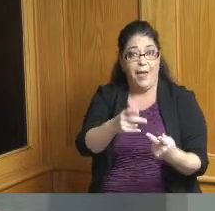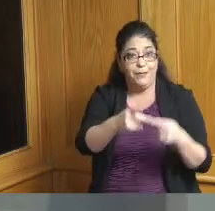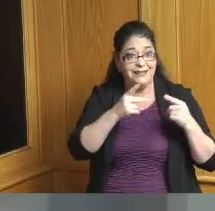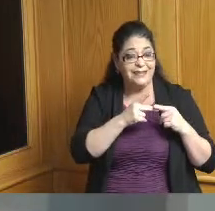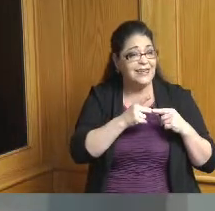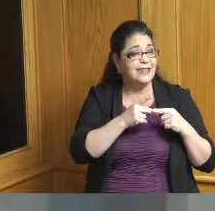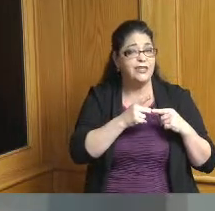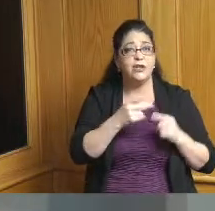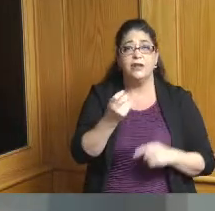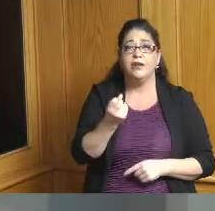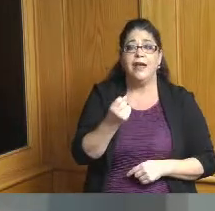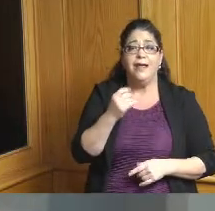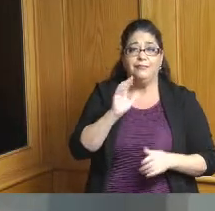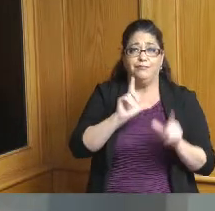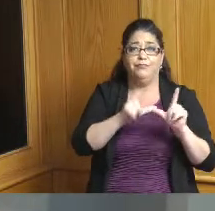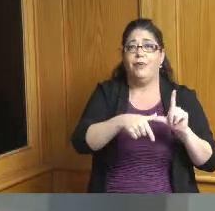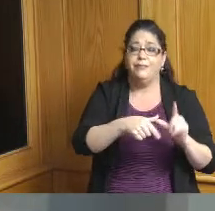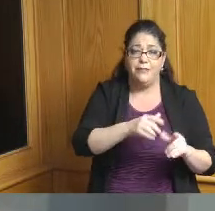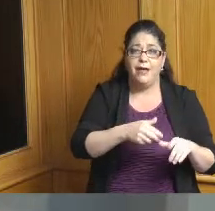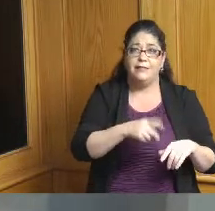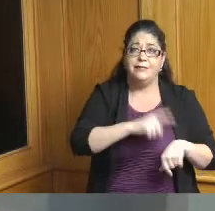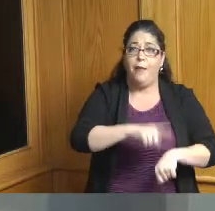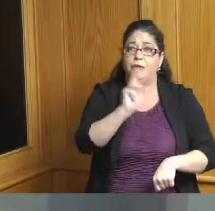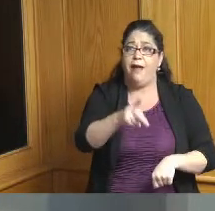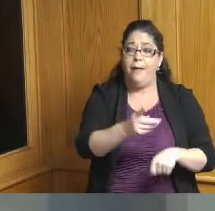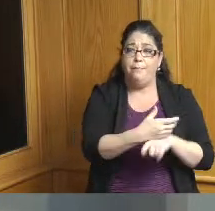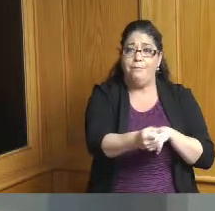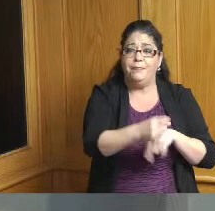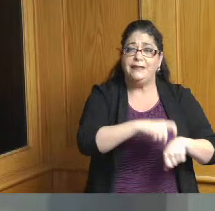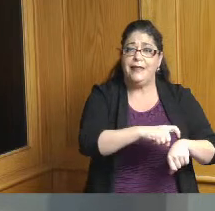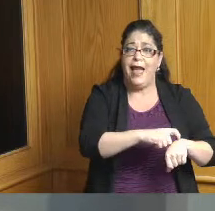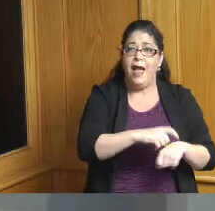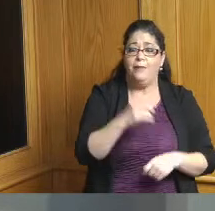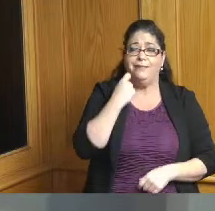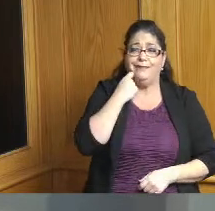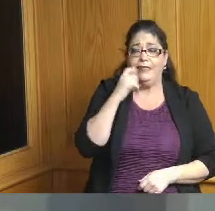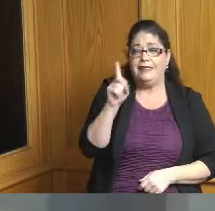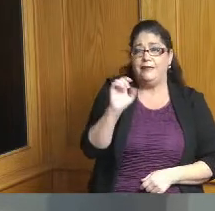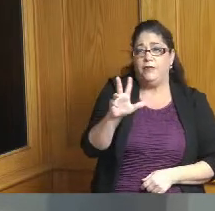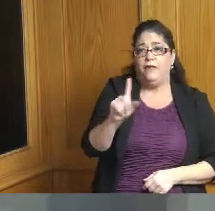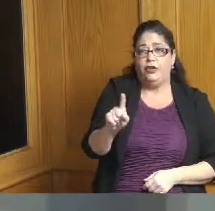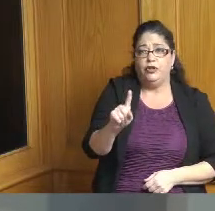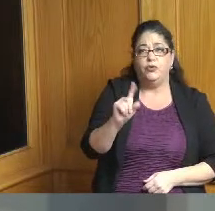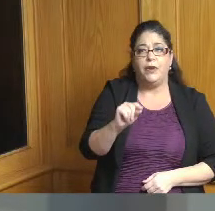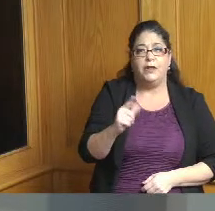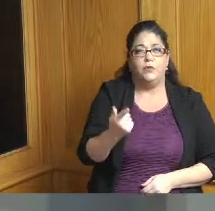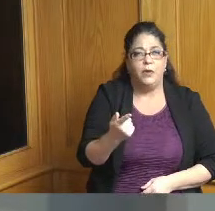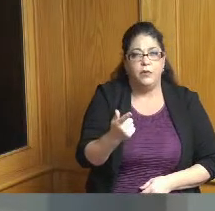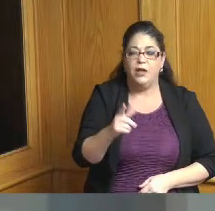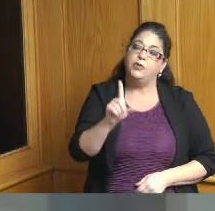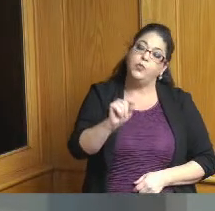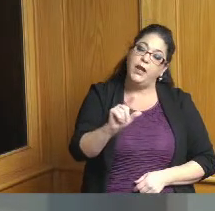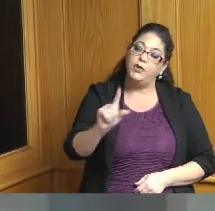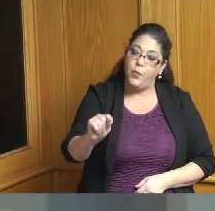12/31/2018. now therefore be resolved by the Board of County Commissioners that Ronice Handy and it